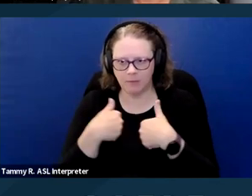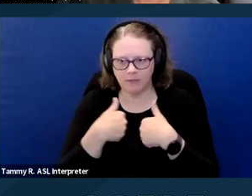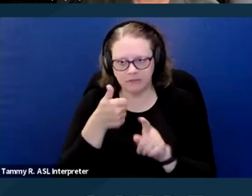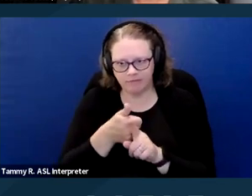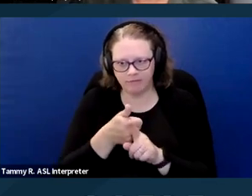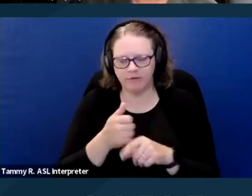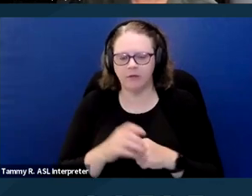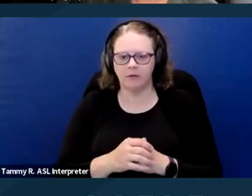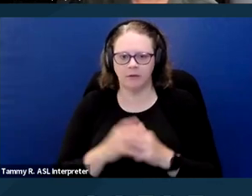Next slide please.